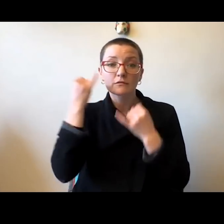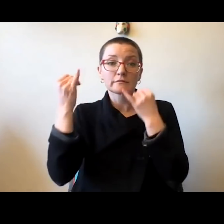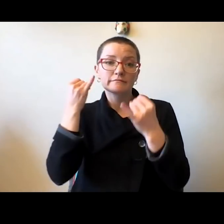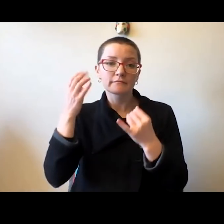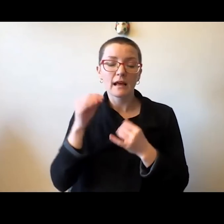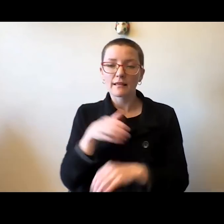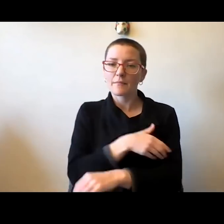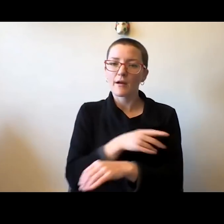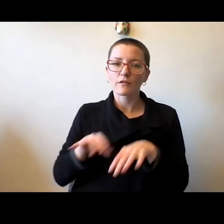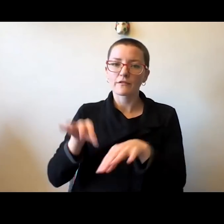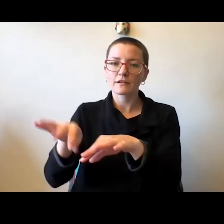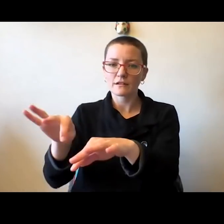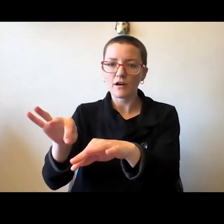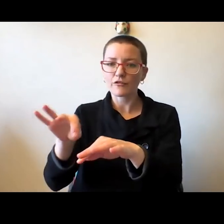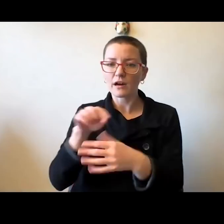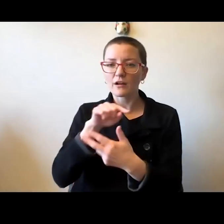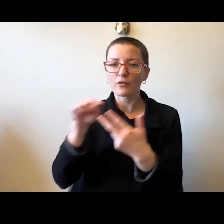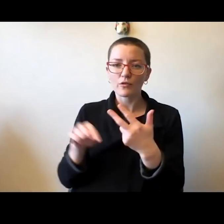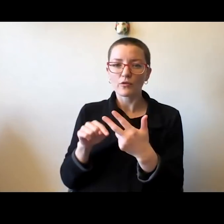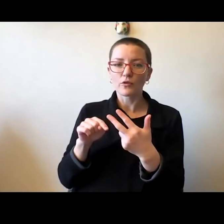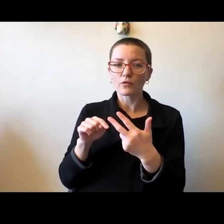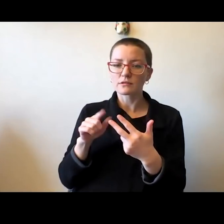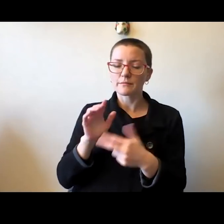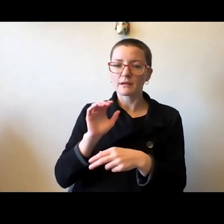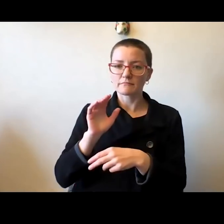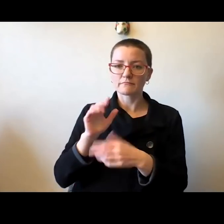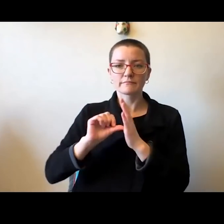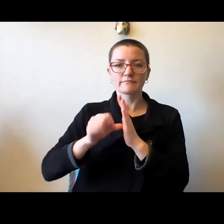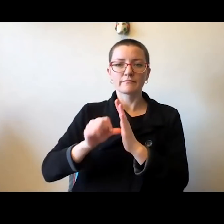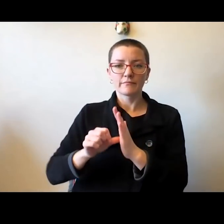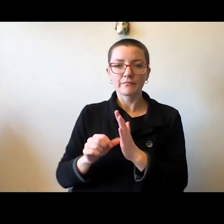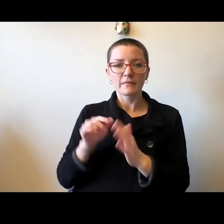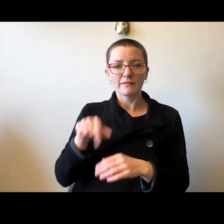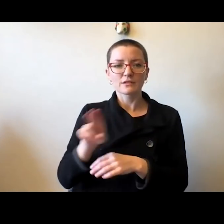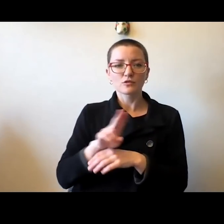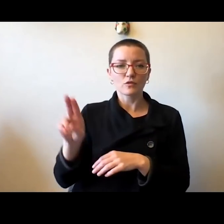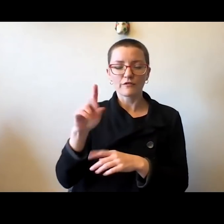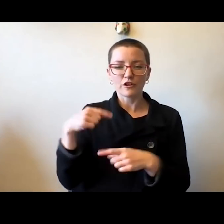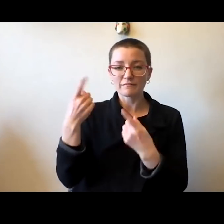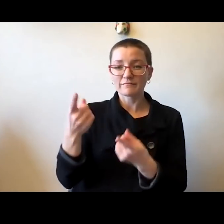of discovery that has been the hallmark of this university for a century and a half, and counting.